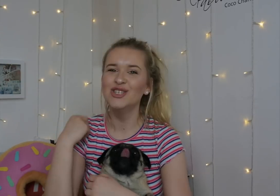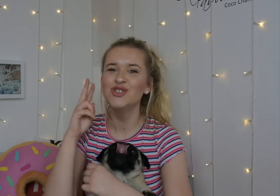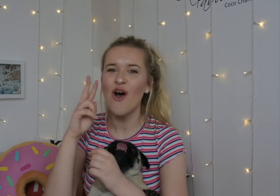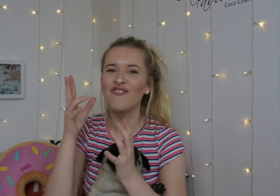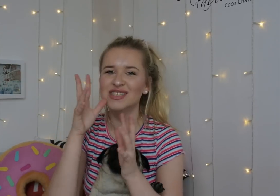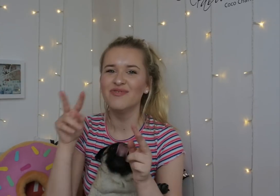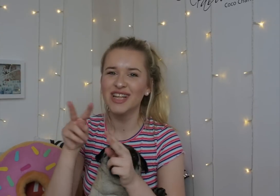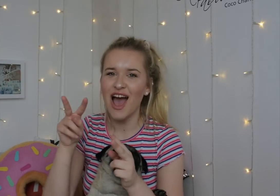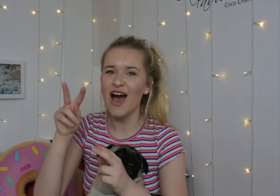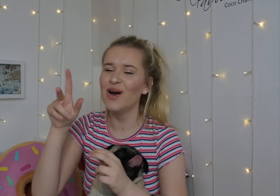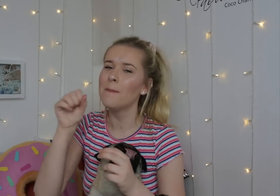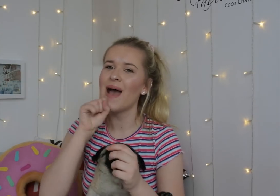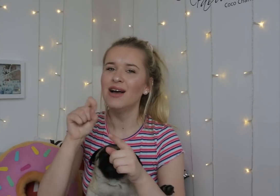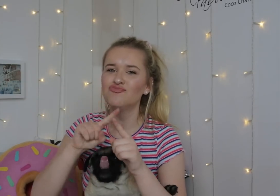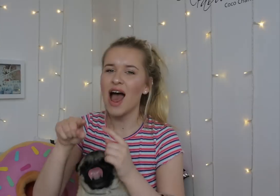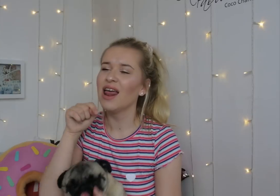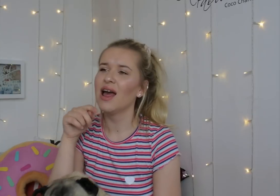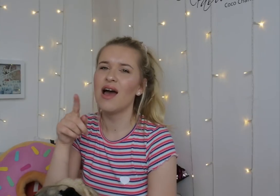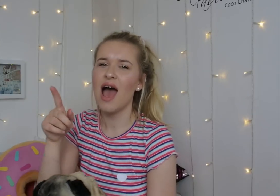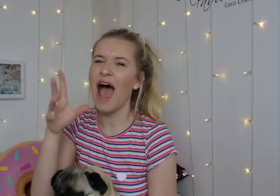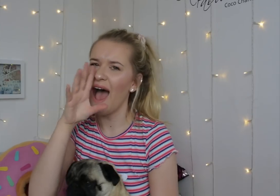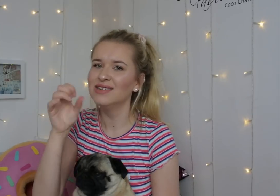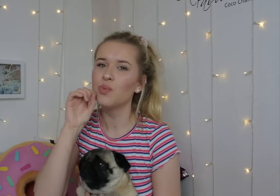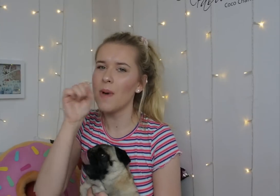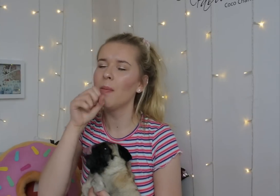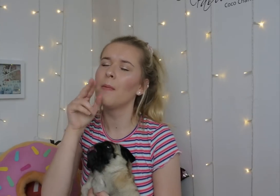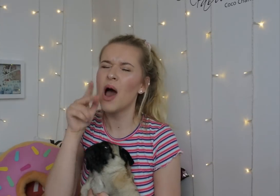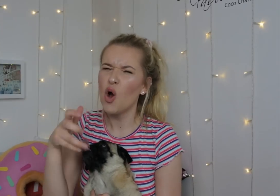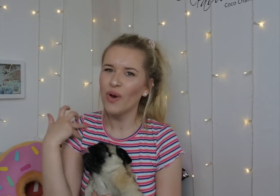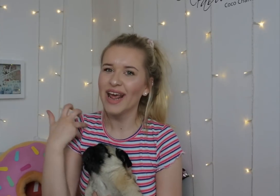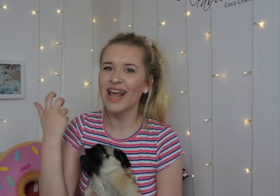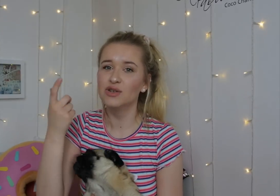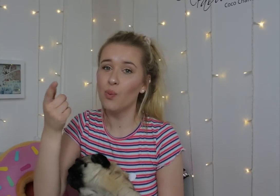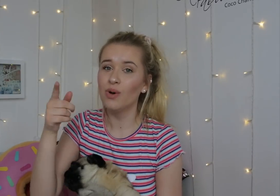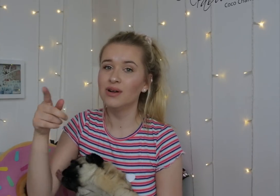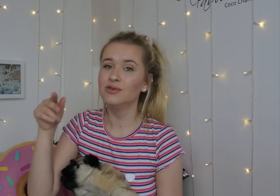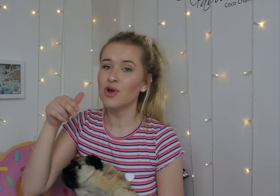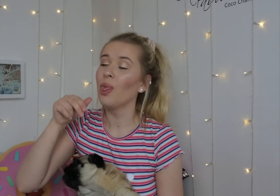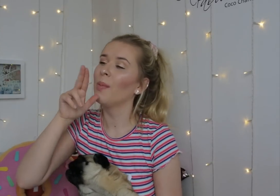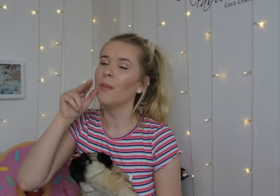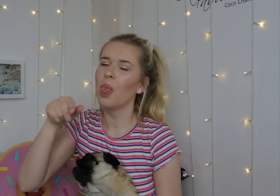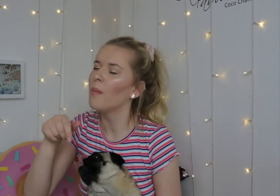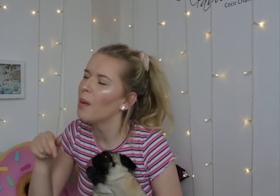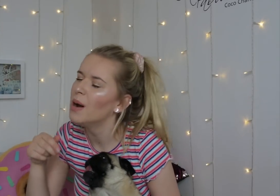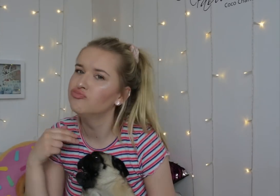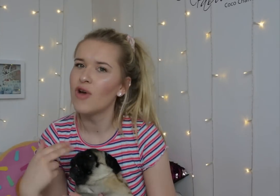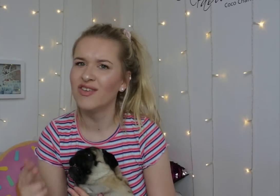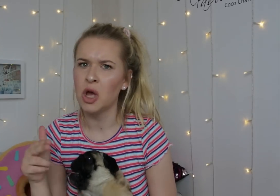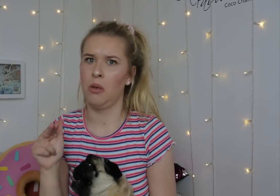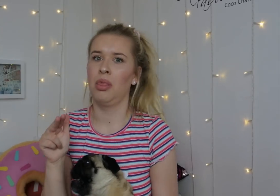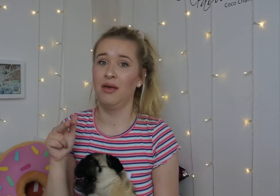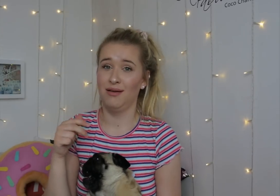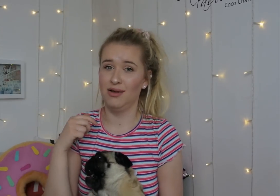I saw a Facebook video where a man is annoyed with his pug licking, so he did it revenge to his pug and they didn't like it.